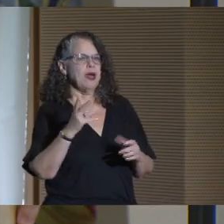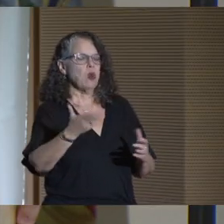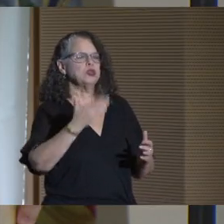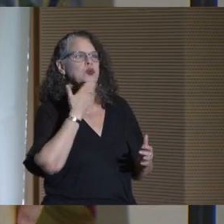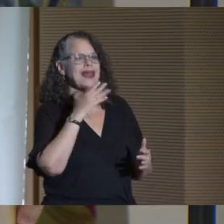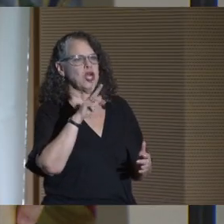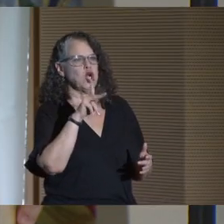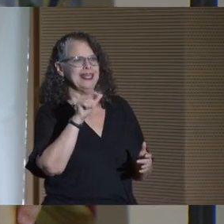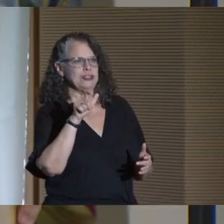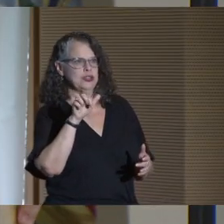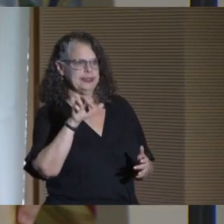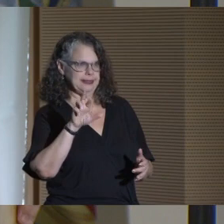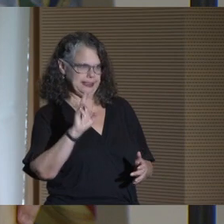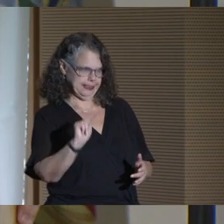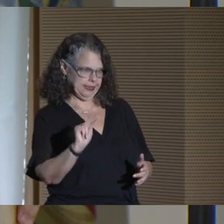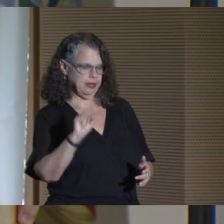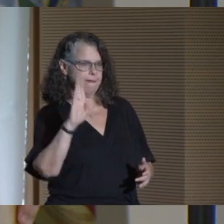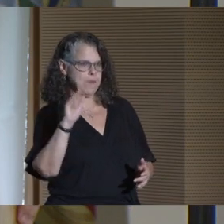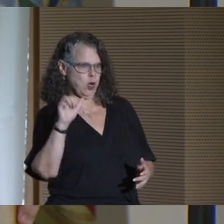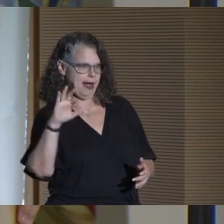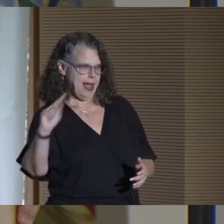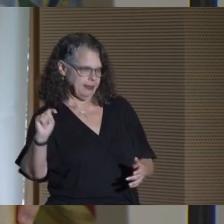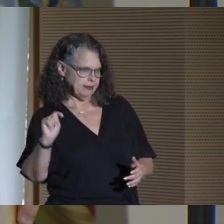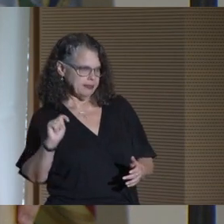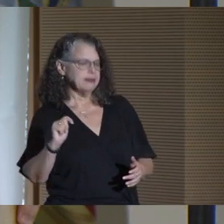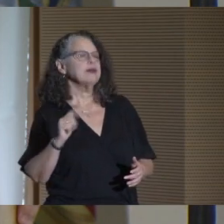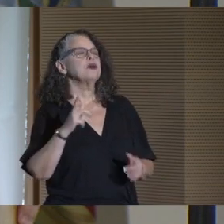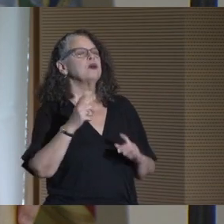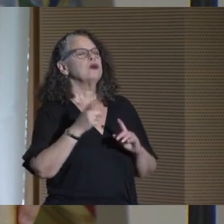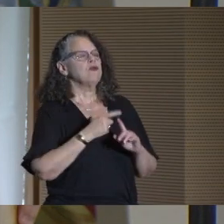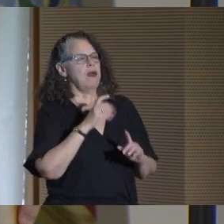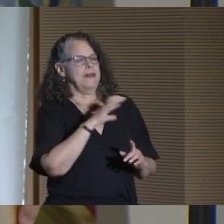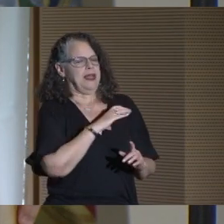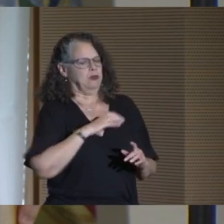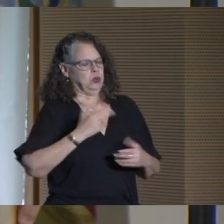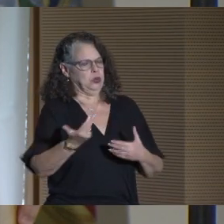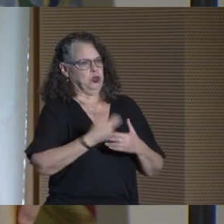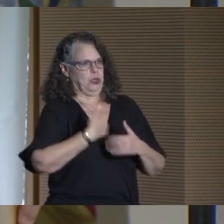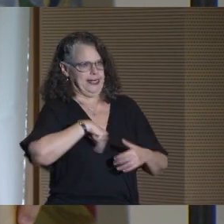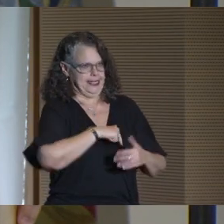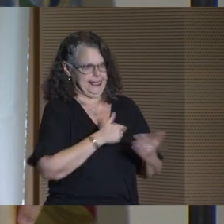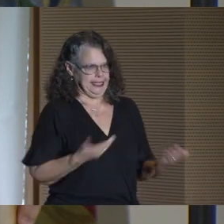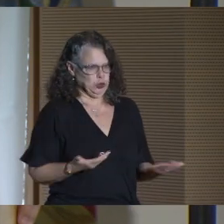who is joining us here today, representing the council.